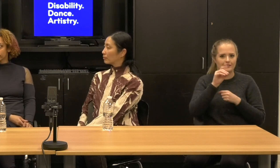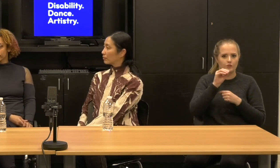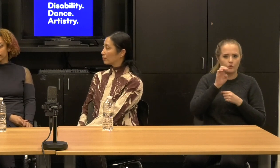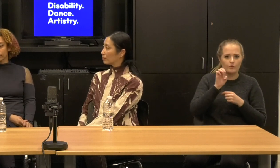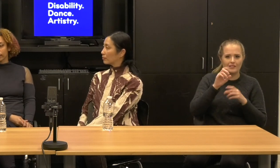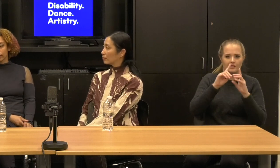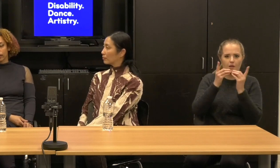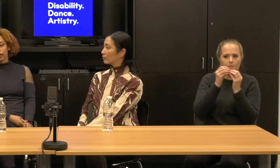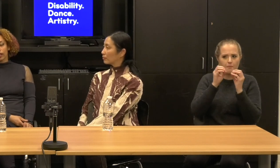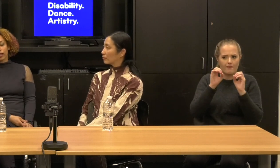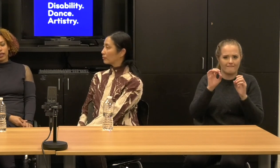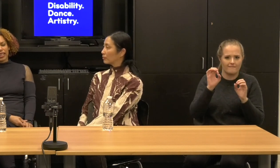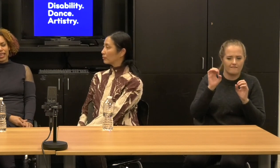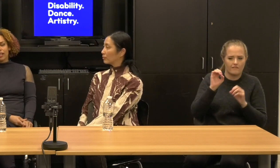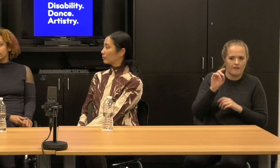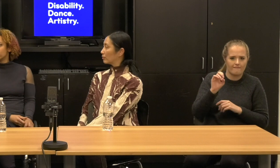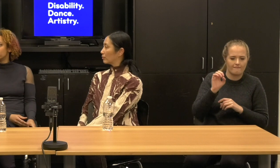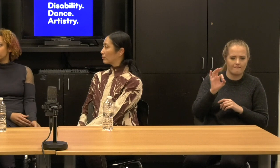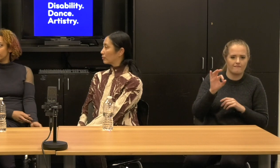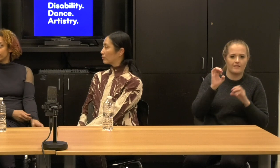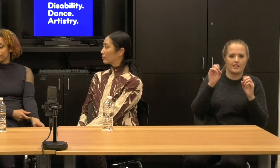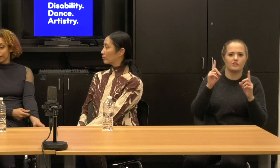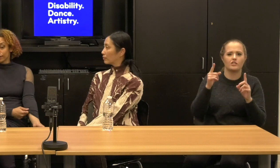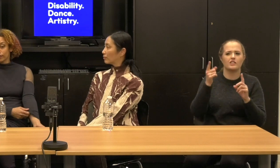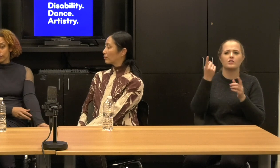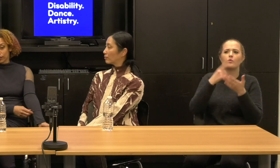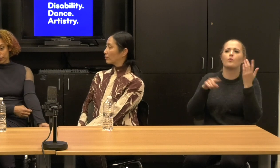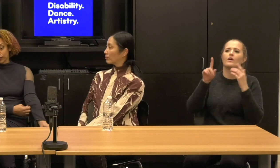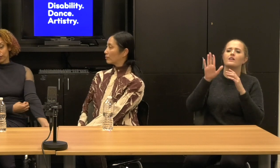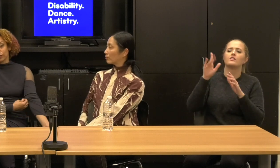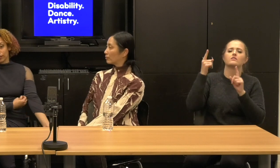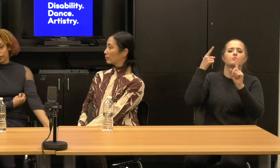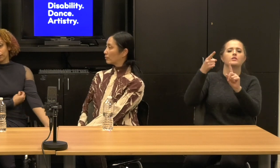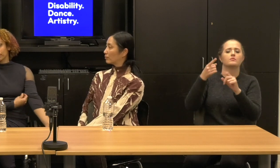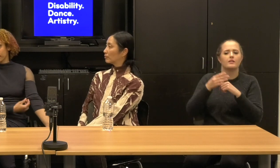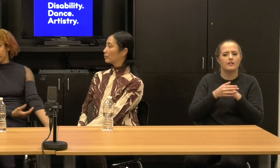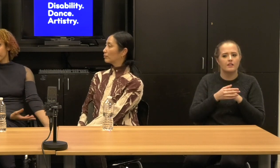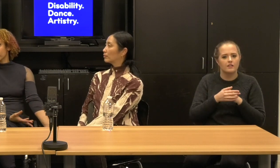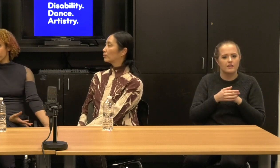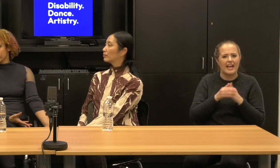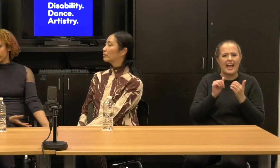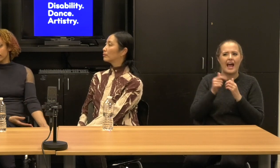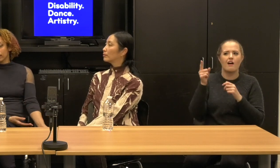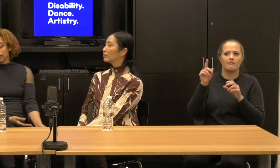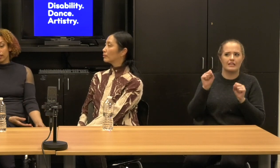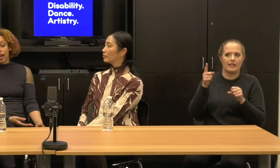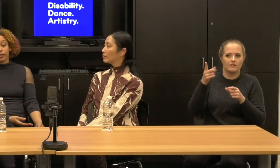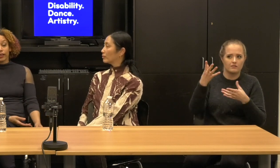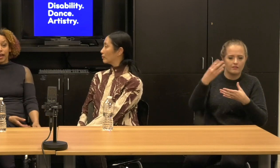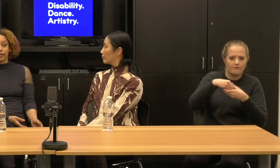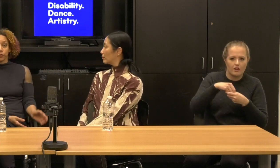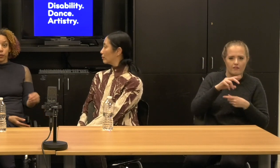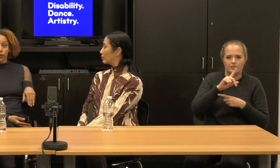Like, you know, format for disabled dancers and artists in [01:43:10] schools. I don't know how this works.